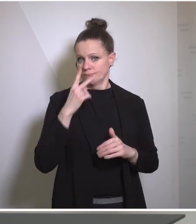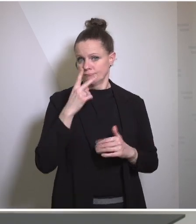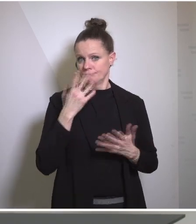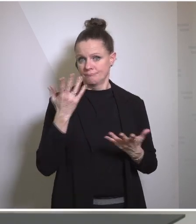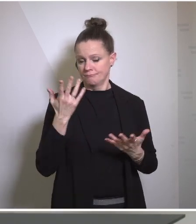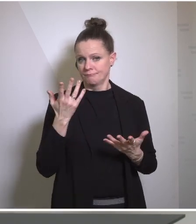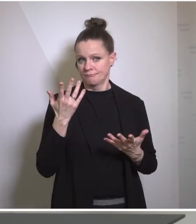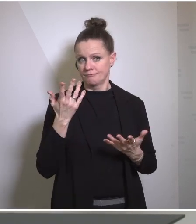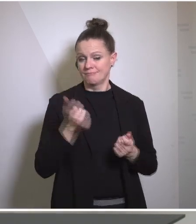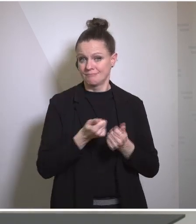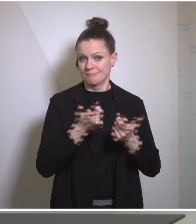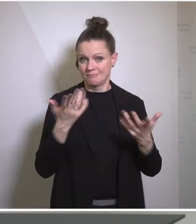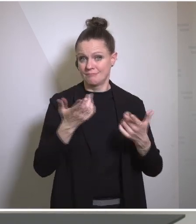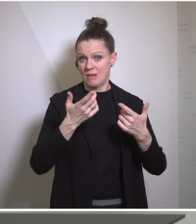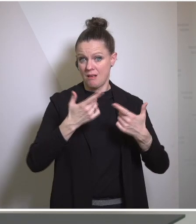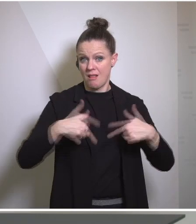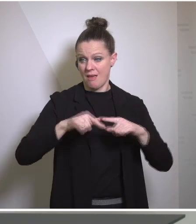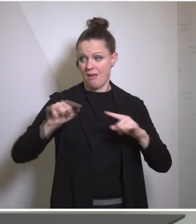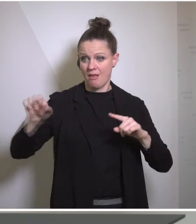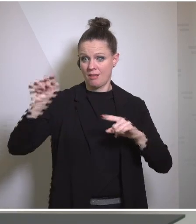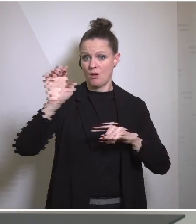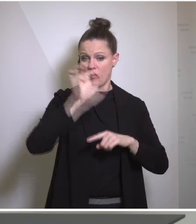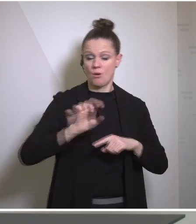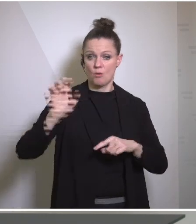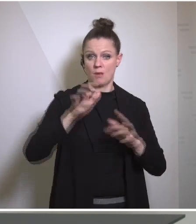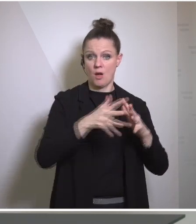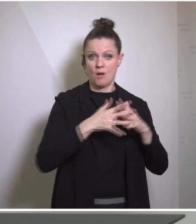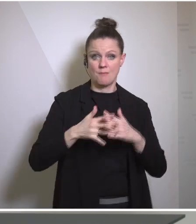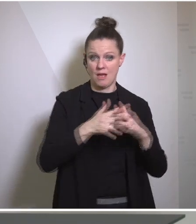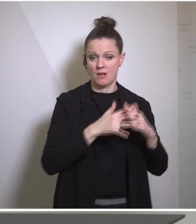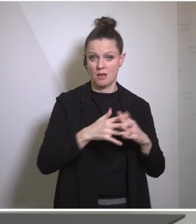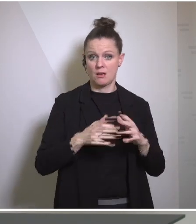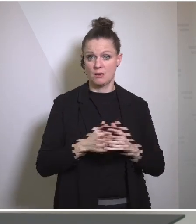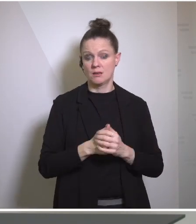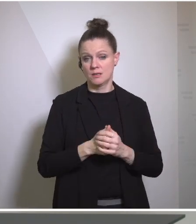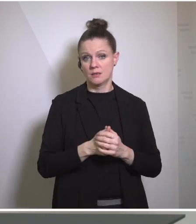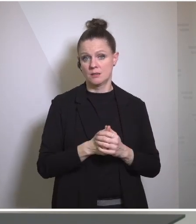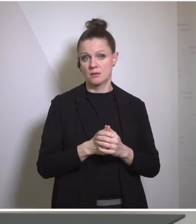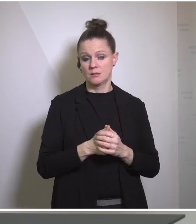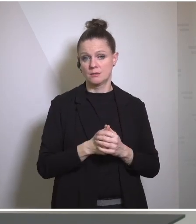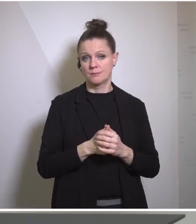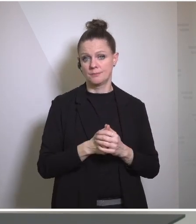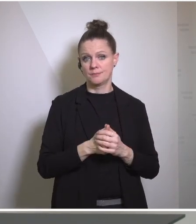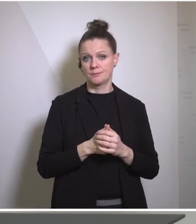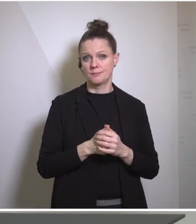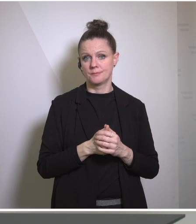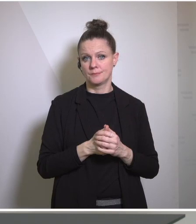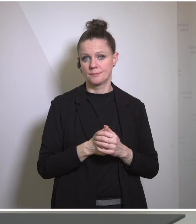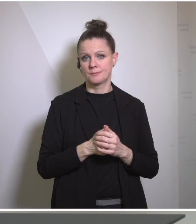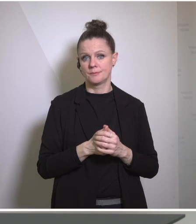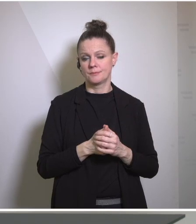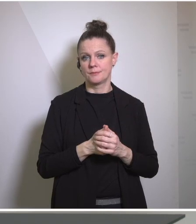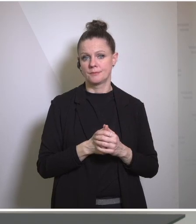a number of countries in Europe and the United States and I think that um the concern about that